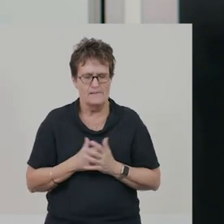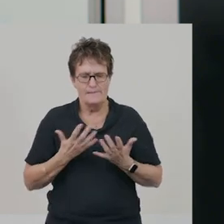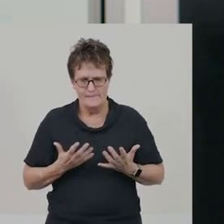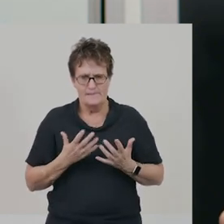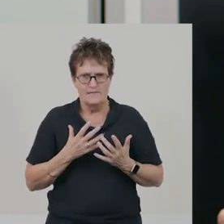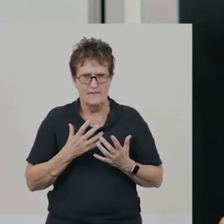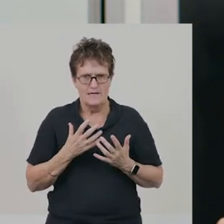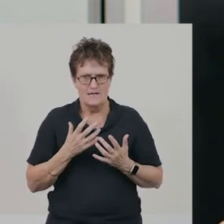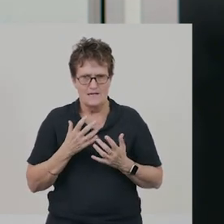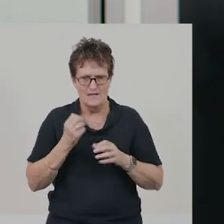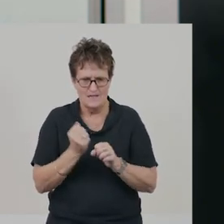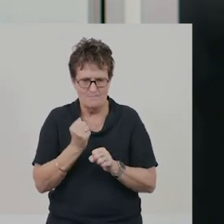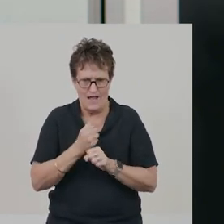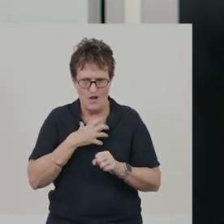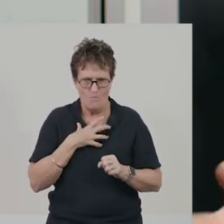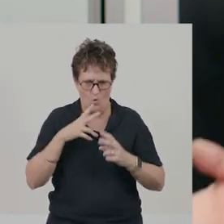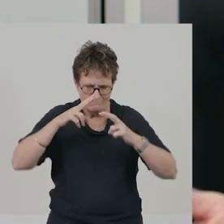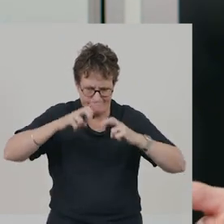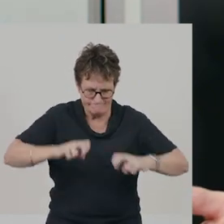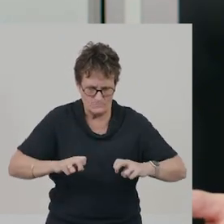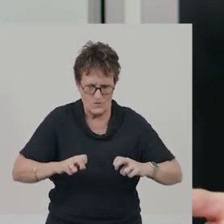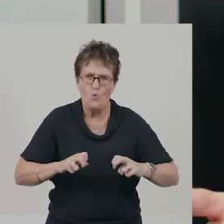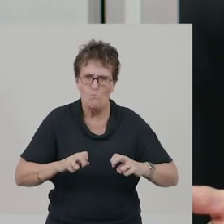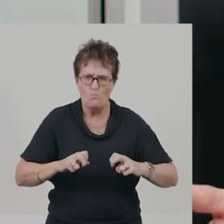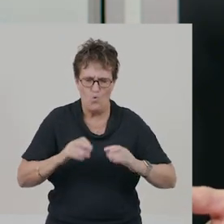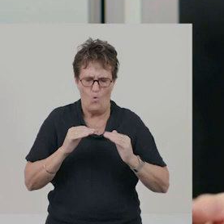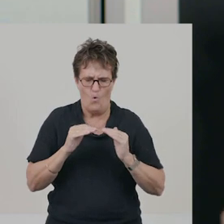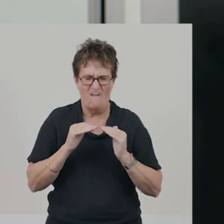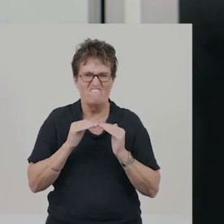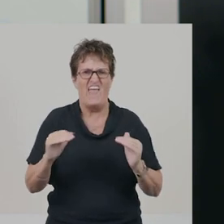Could we make this investigation more like a fair test?